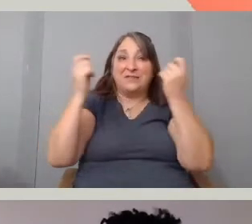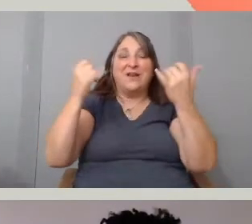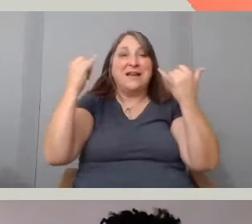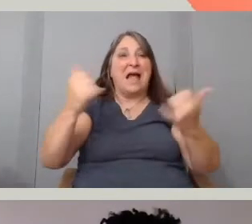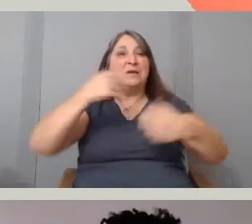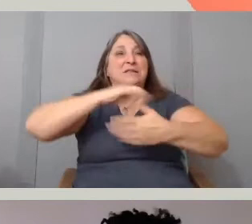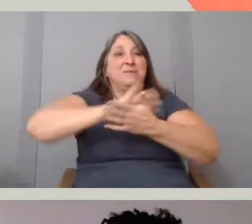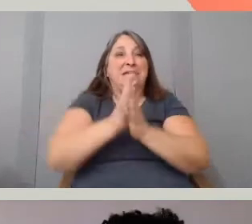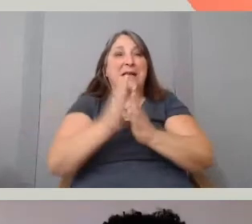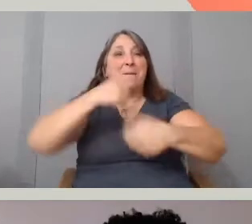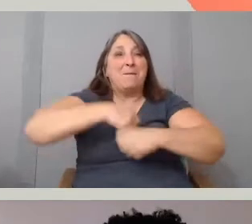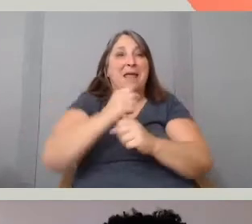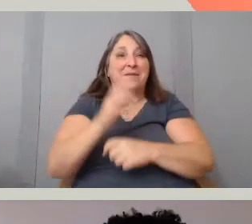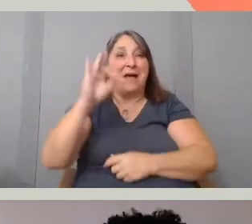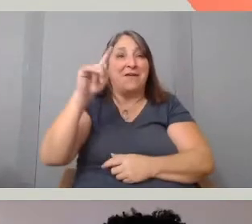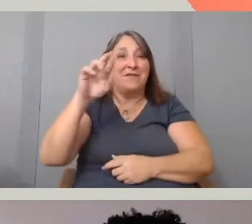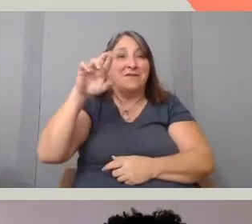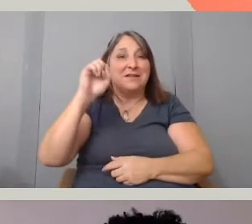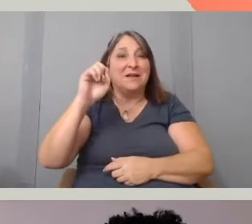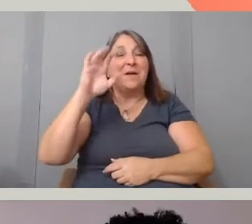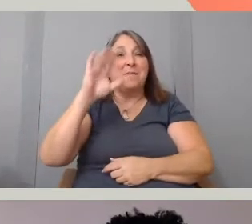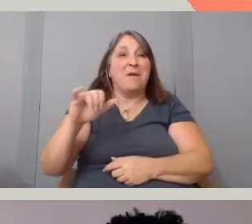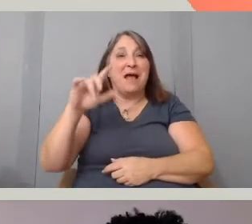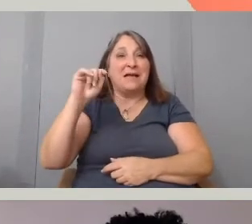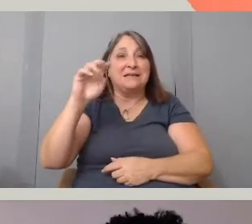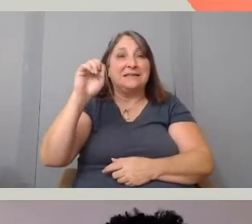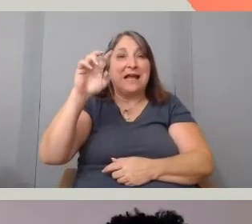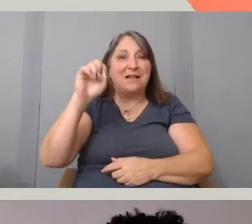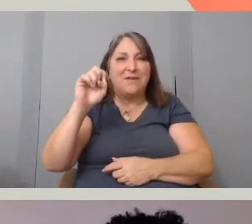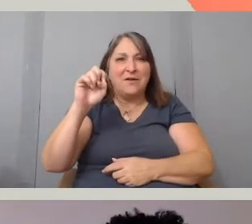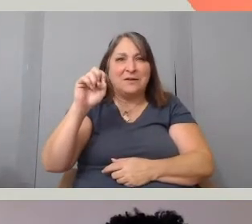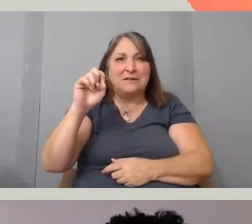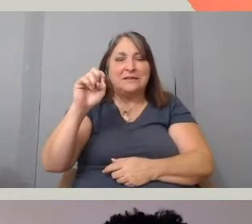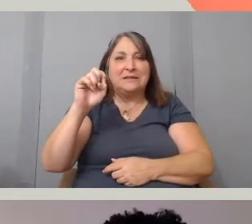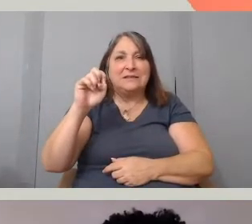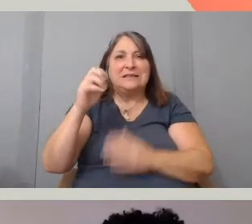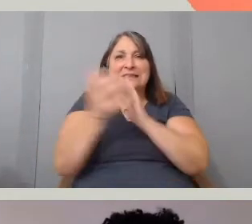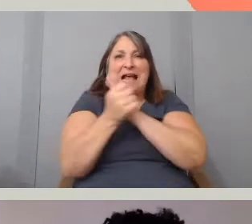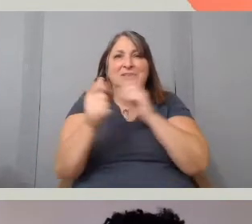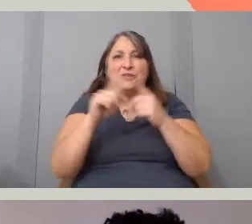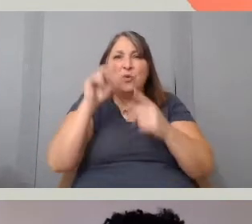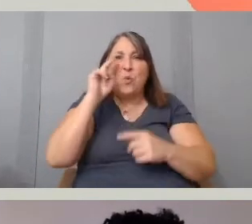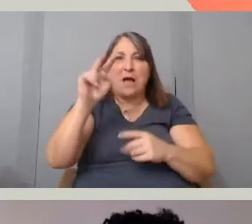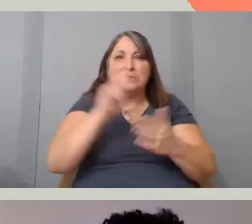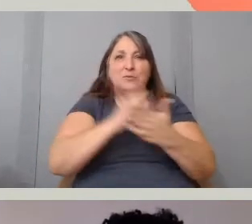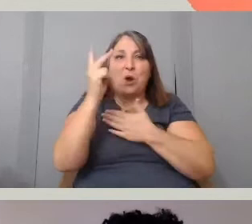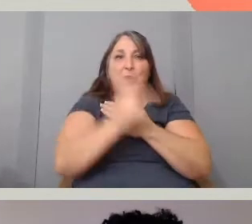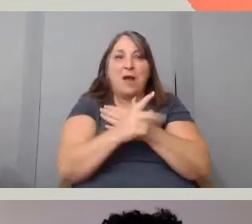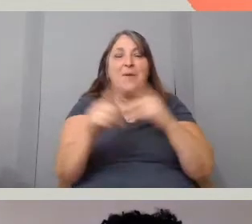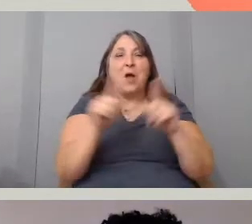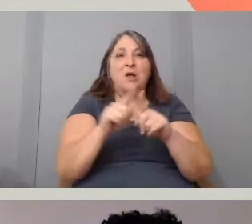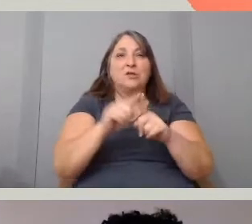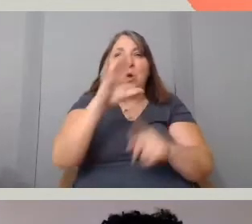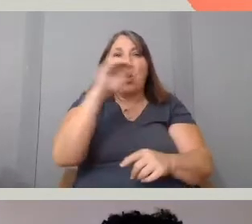with support from Telefilm Canada Talent to Watch program. And Chase also co-directed No Ordinary Man,